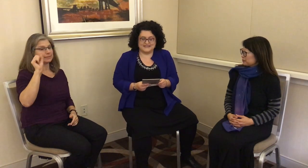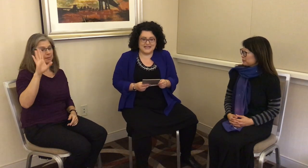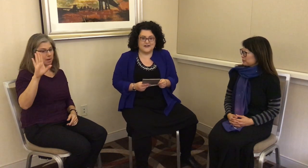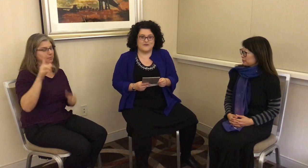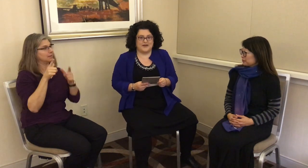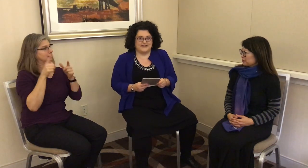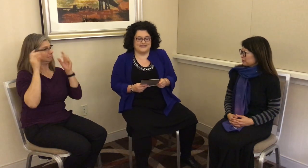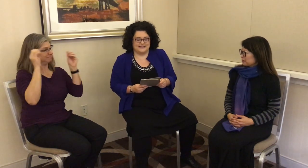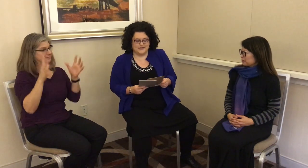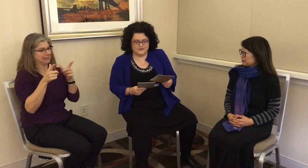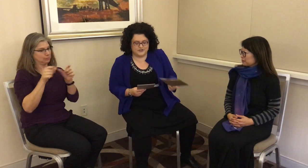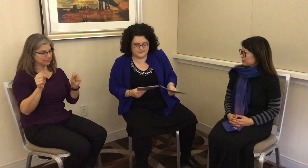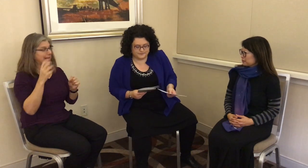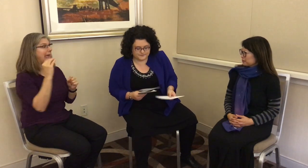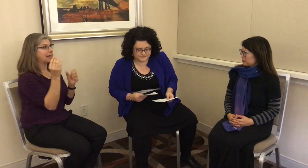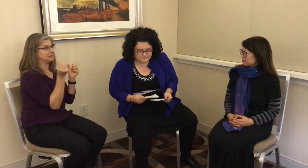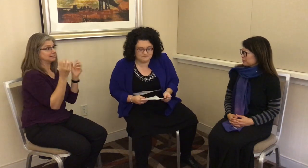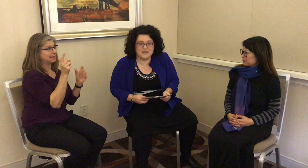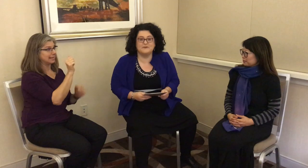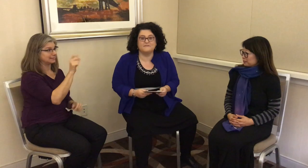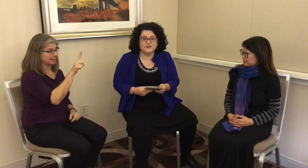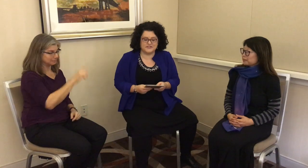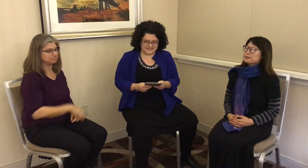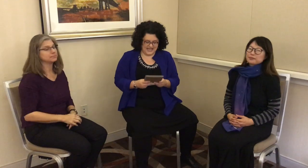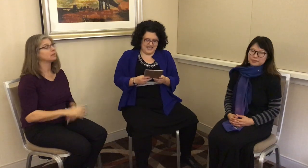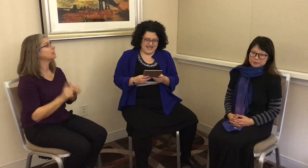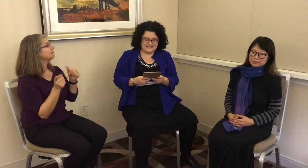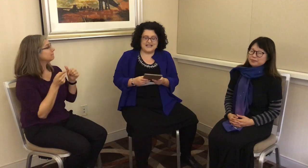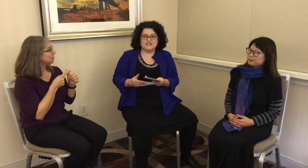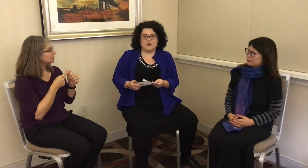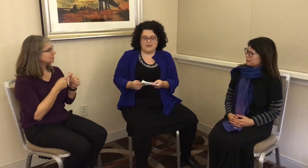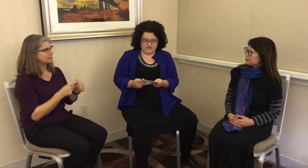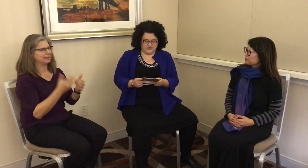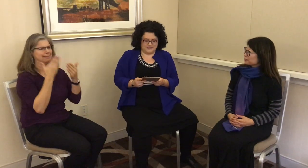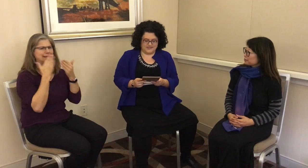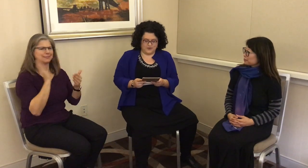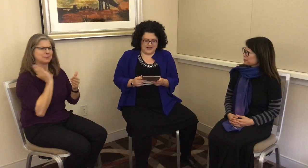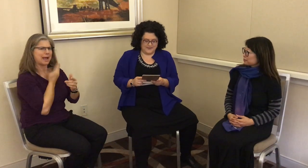a signer of American Sign Language. But first, it’s thanks to our patrons that we’re